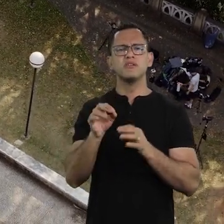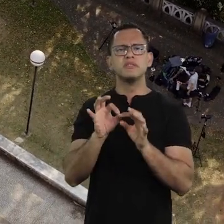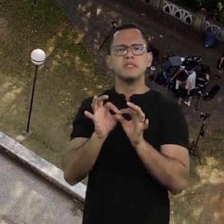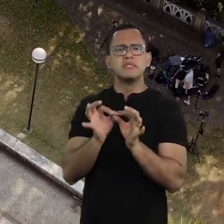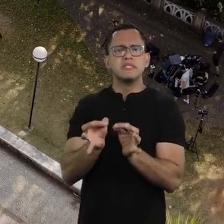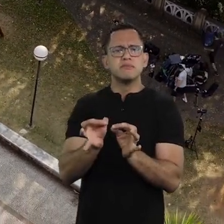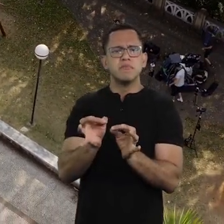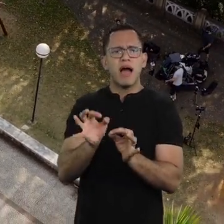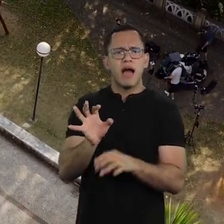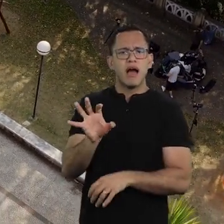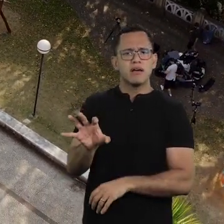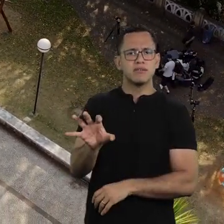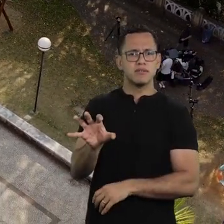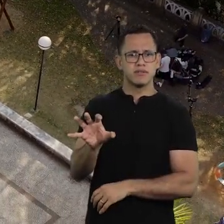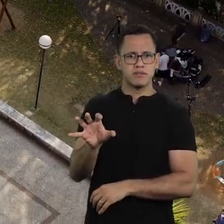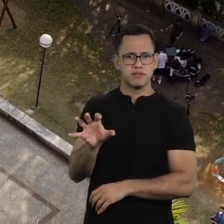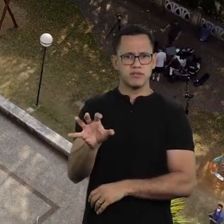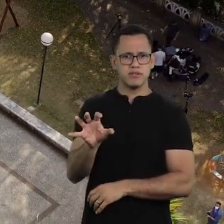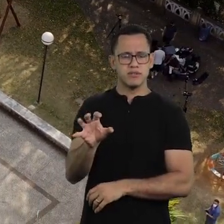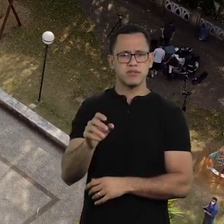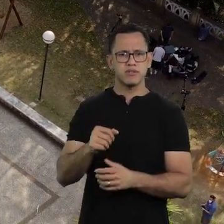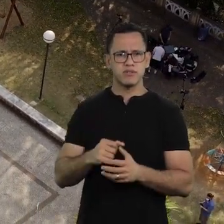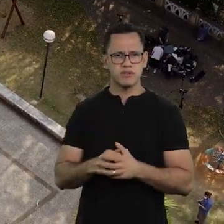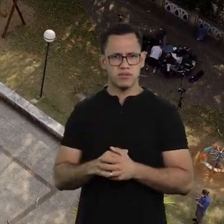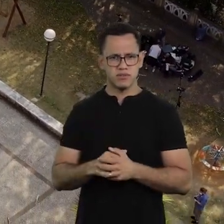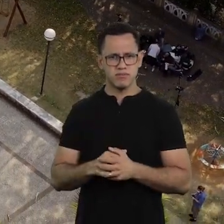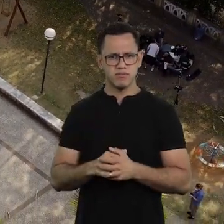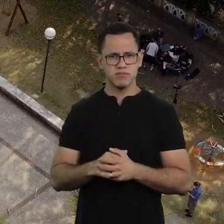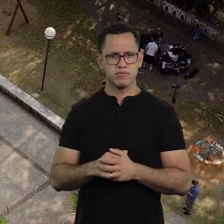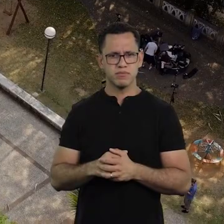the rawness of this condition,